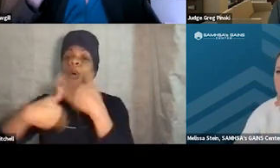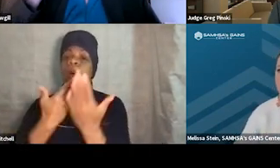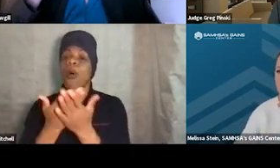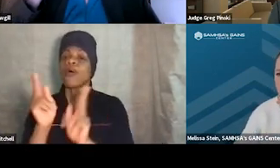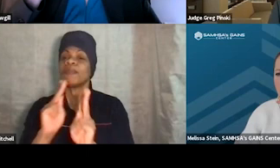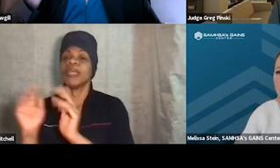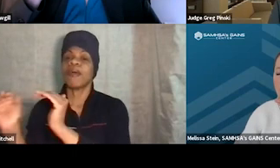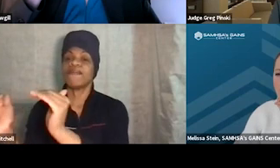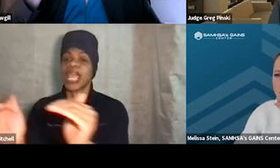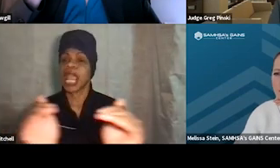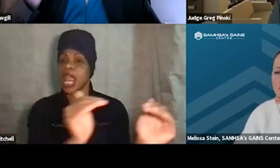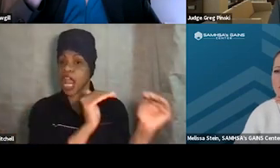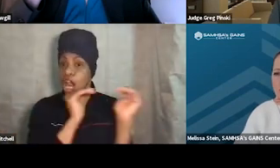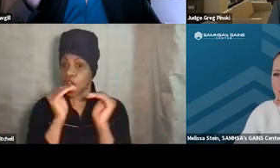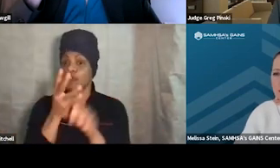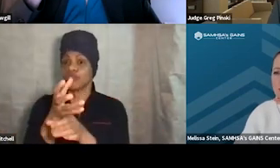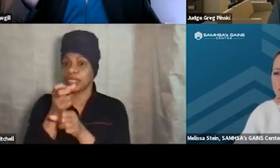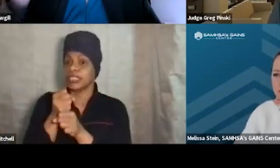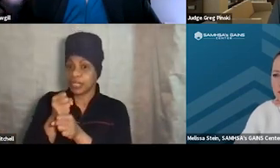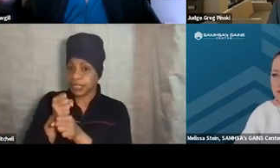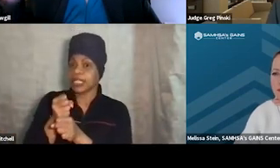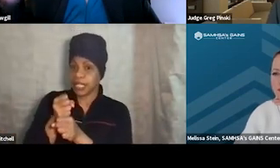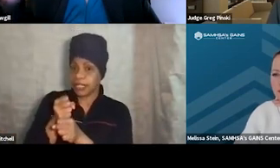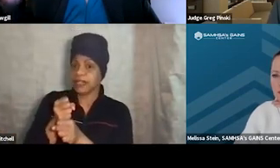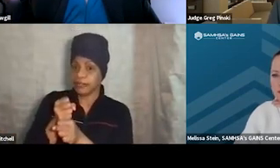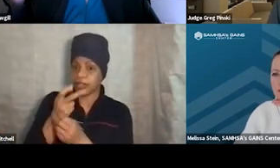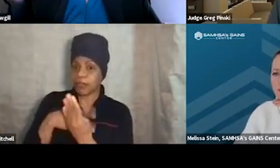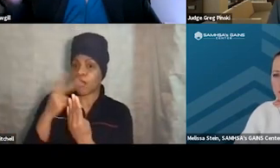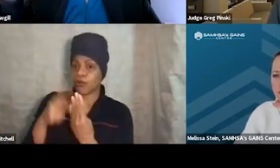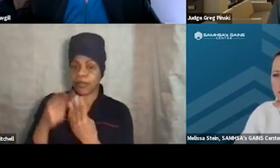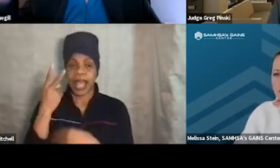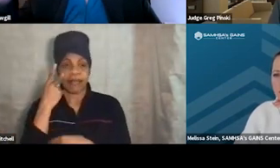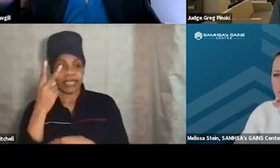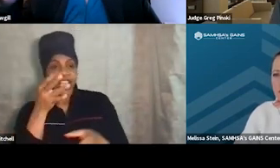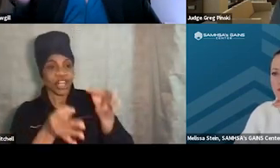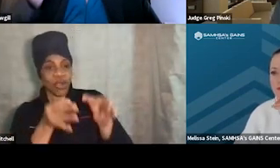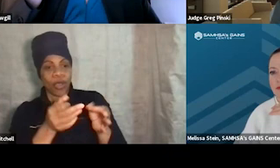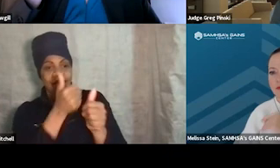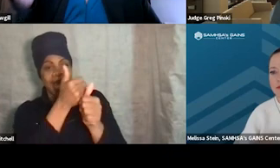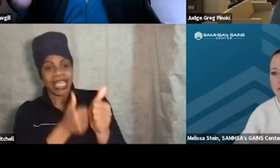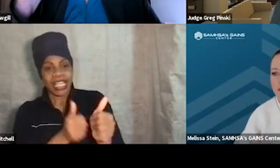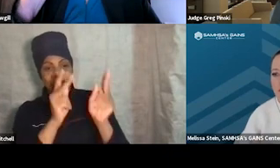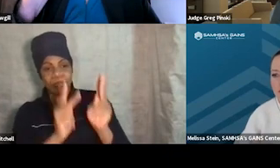Really, I've seen... I saw one court where each person promoted, because, you know, we used to see that